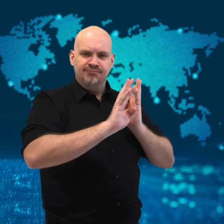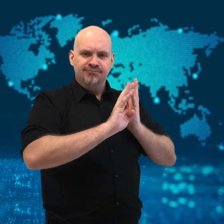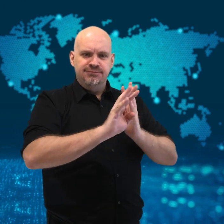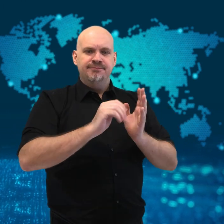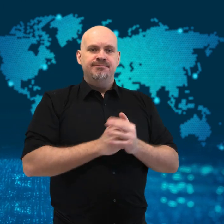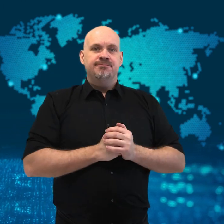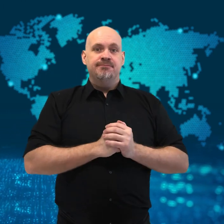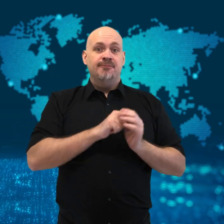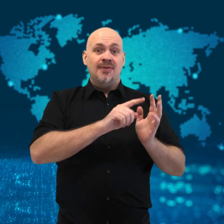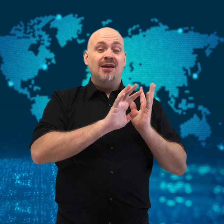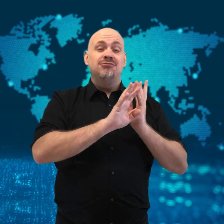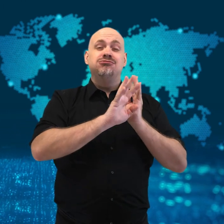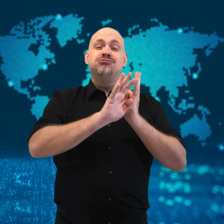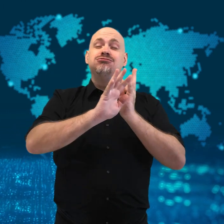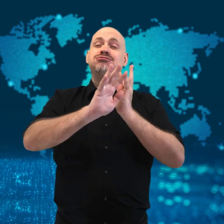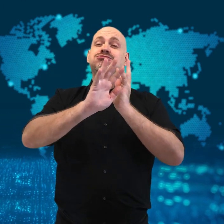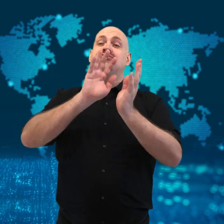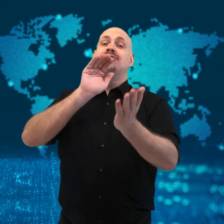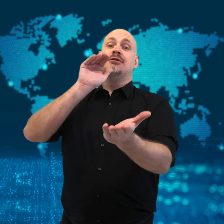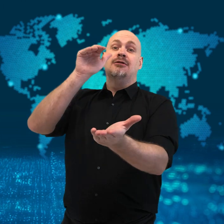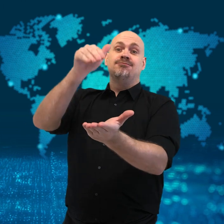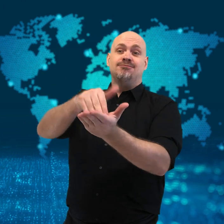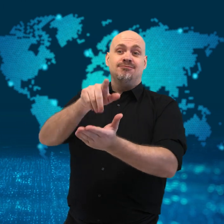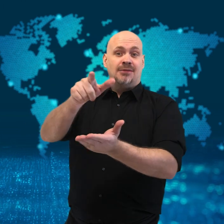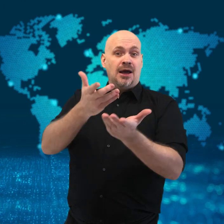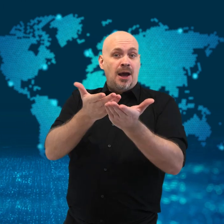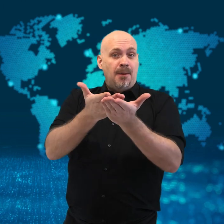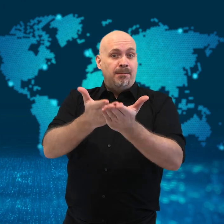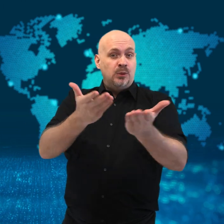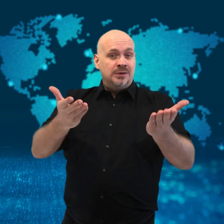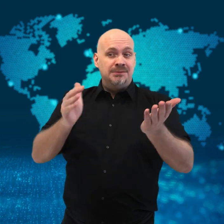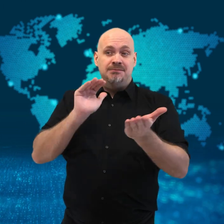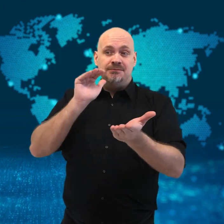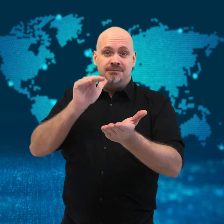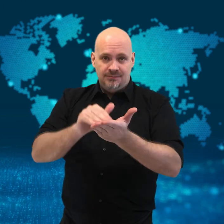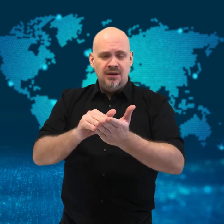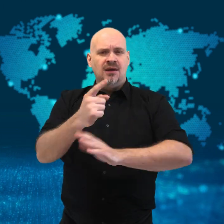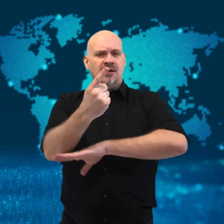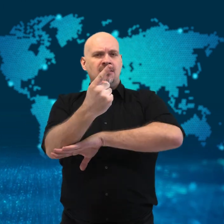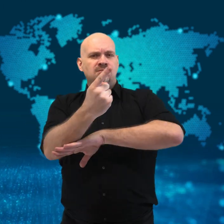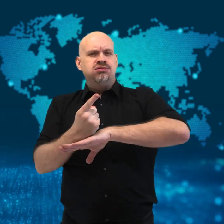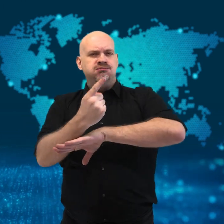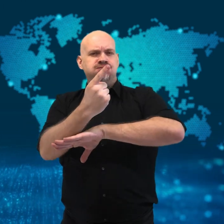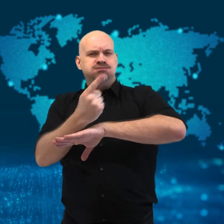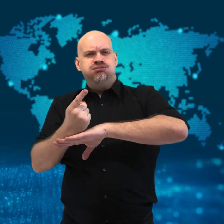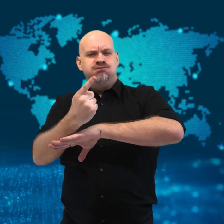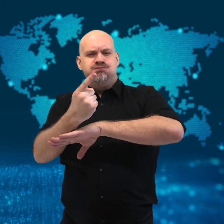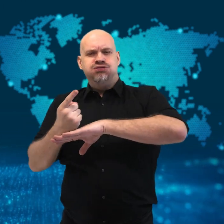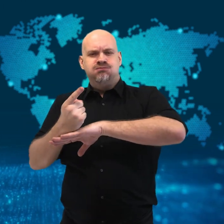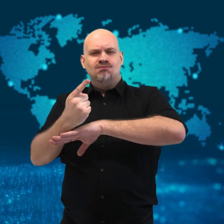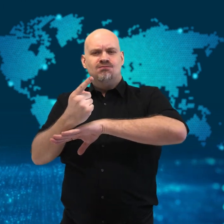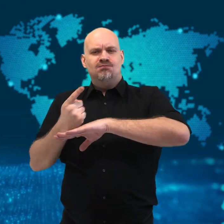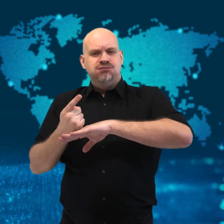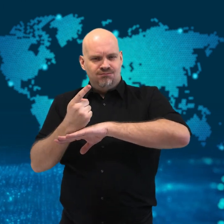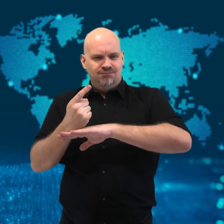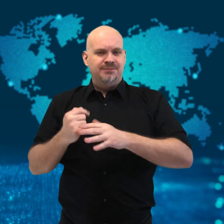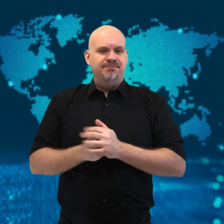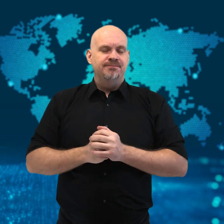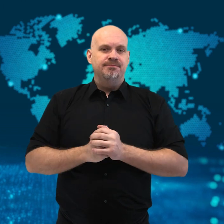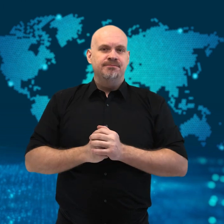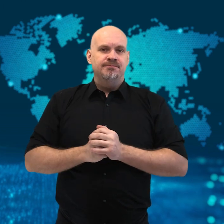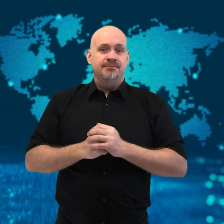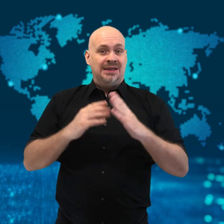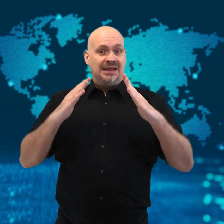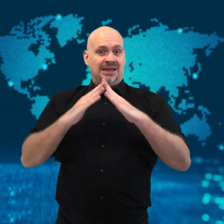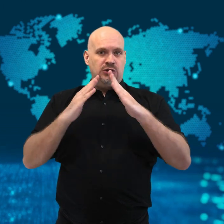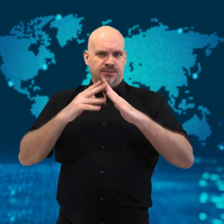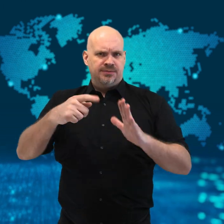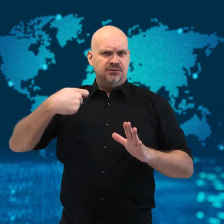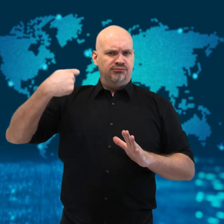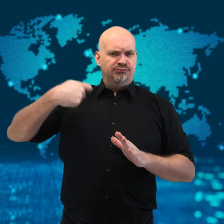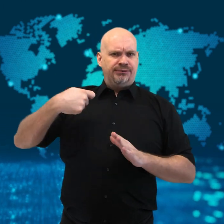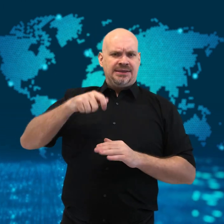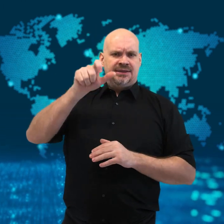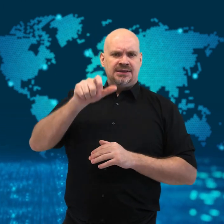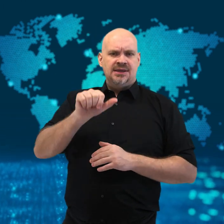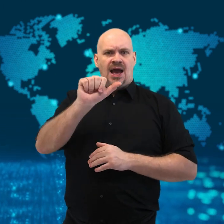Egypt’s President, Abdel Fattah al-Sisi, was present.